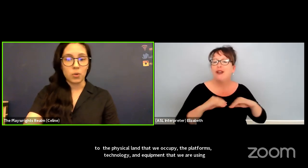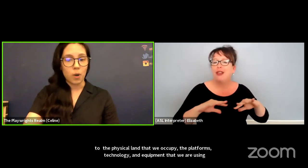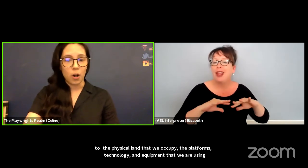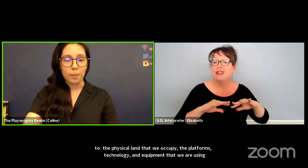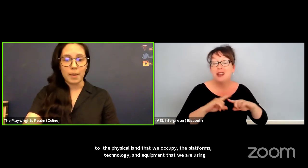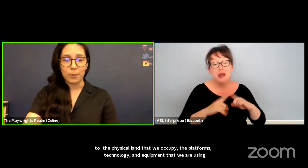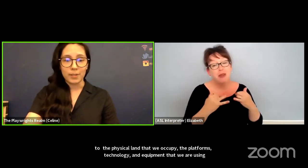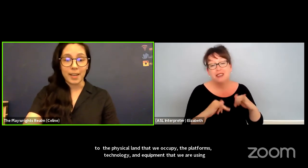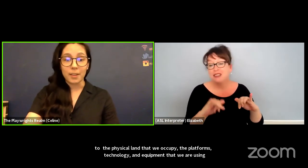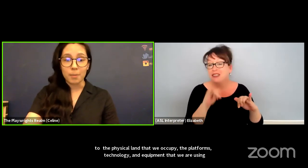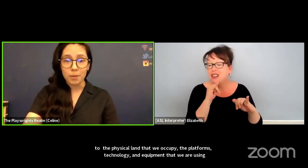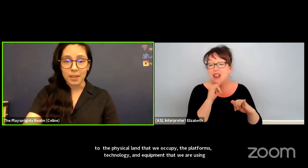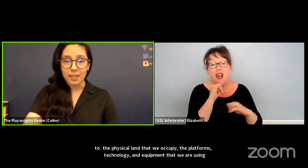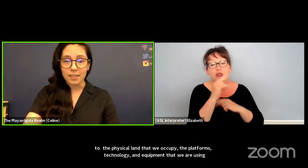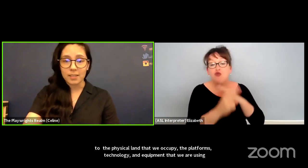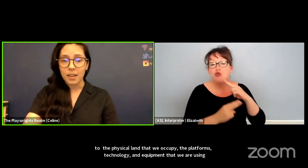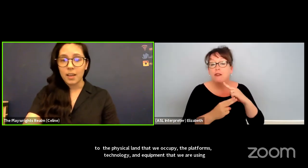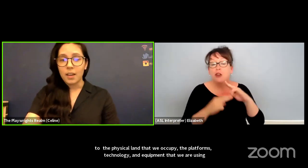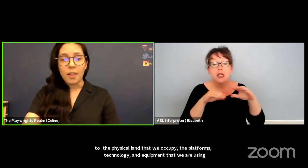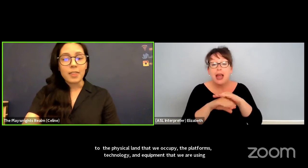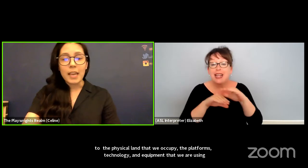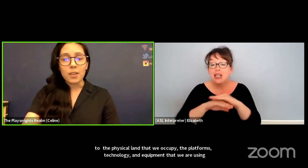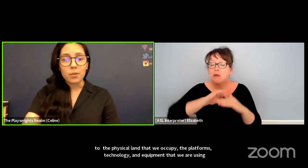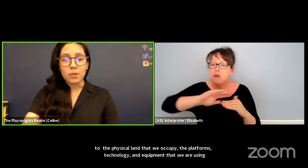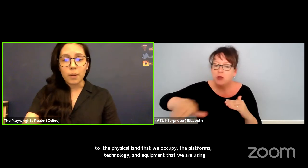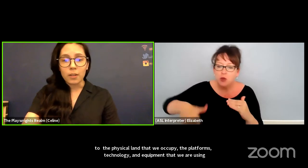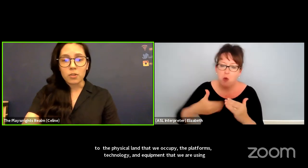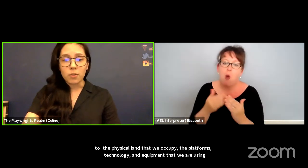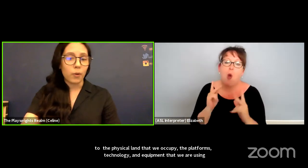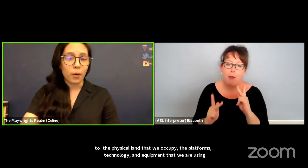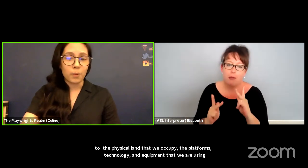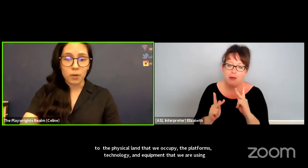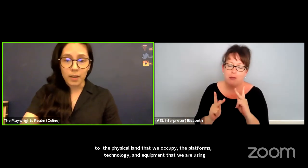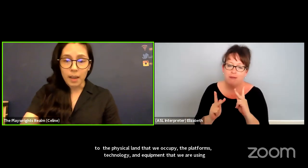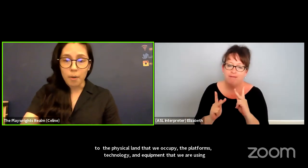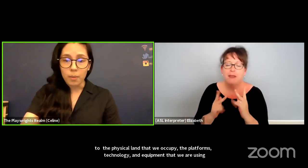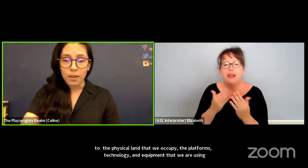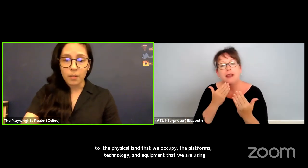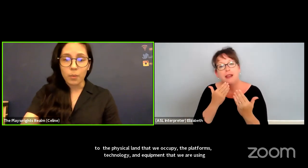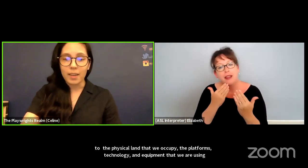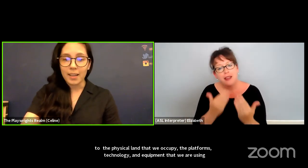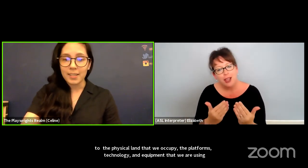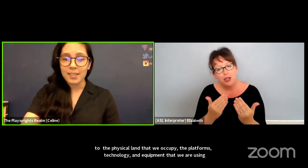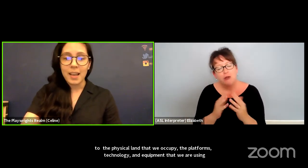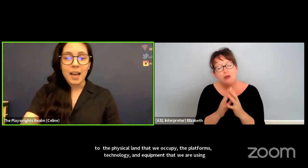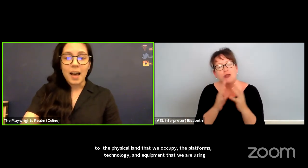to all peoples and communities. Thank you so much for observing that moment with us.